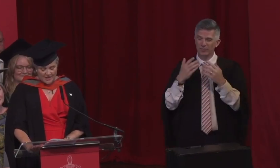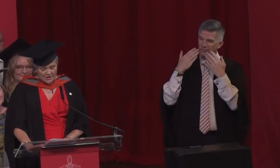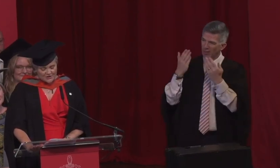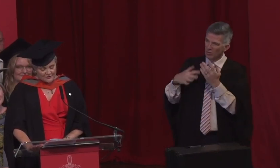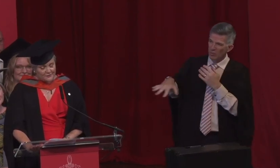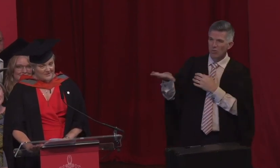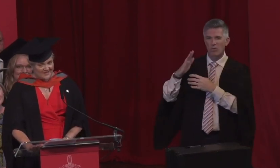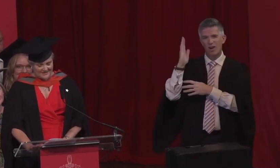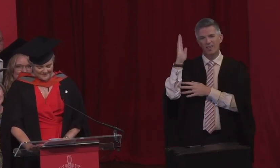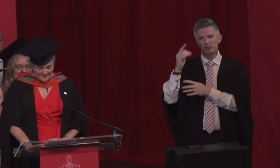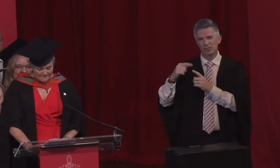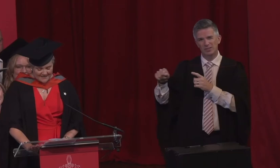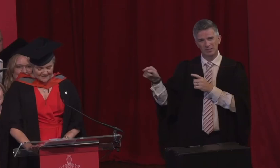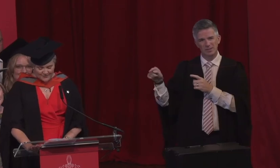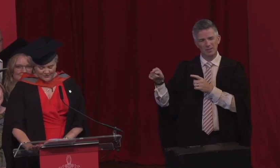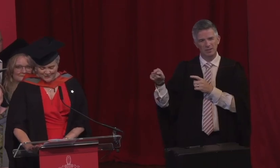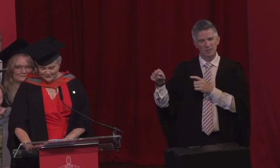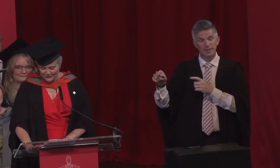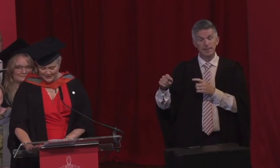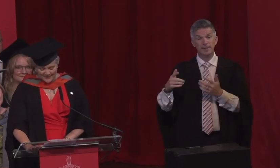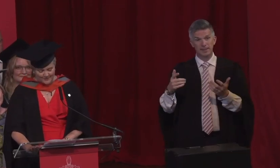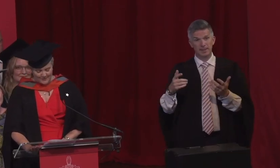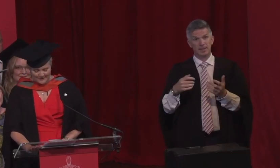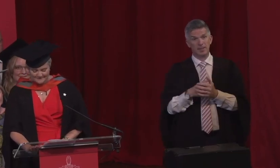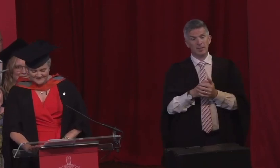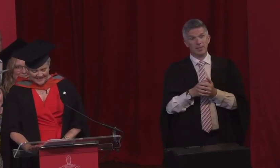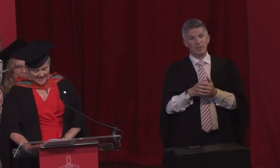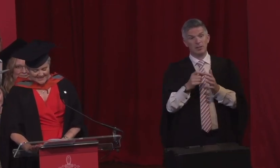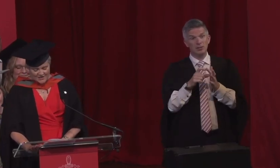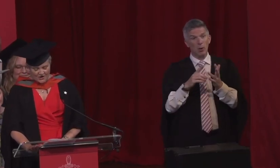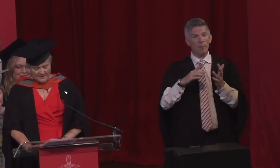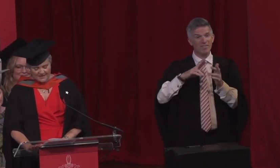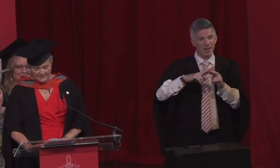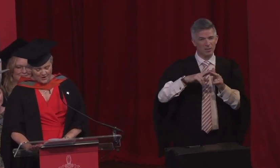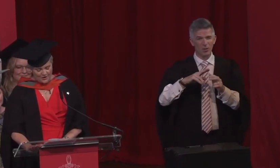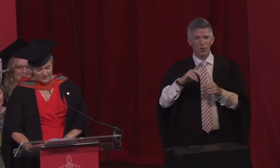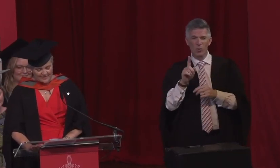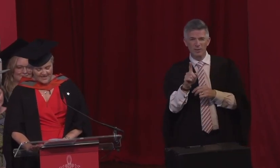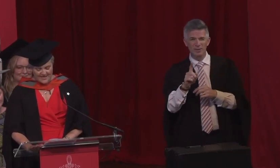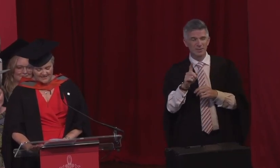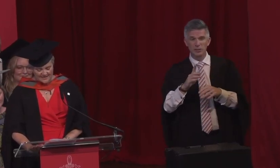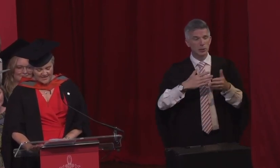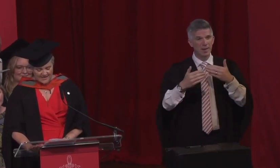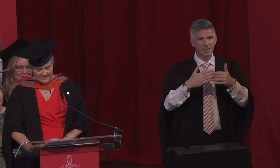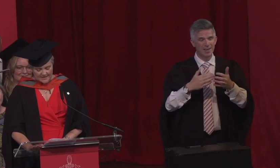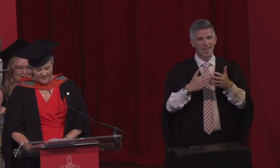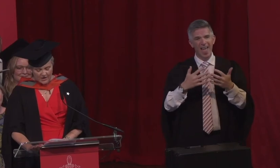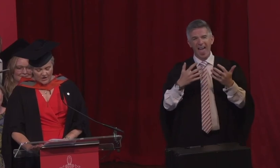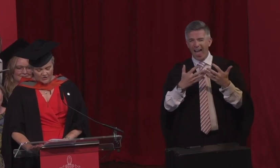so for me in the words of Rocky Balboa "It's not about how hard you get hit, it's about hard